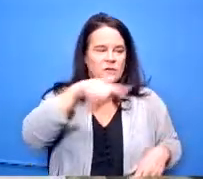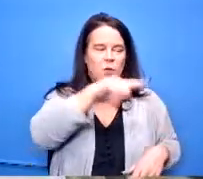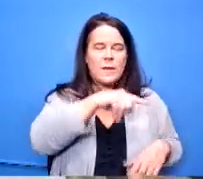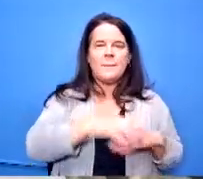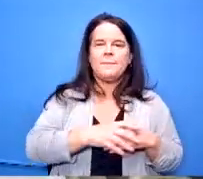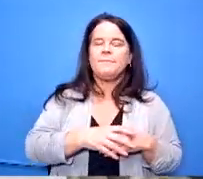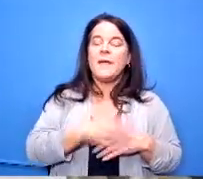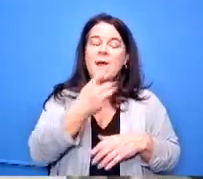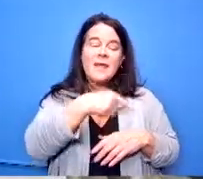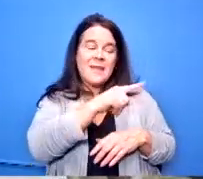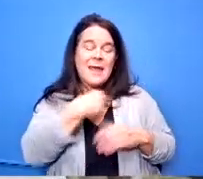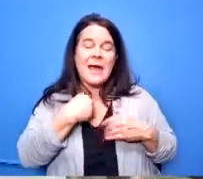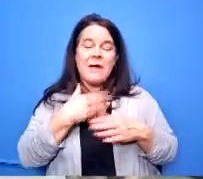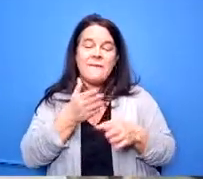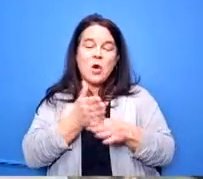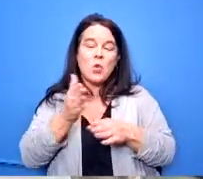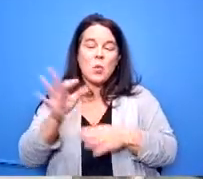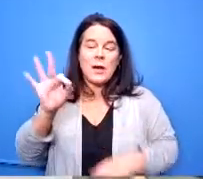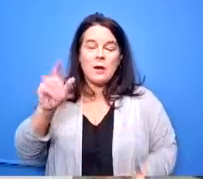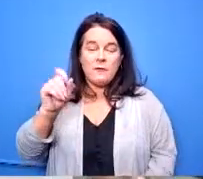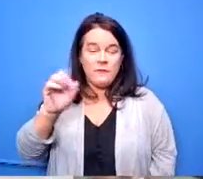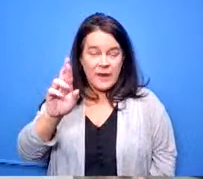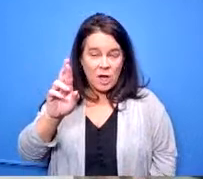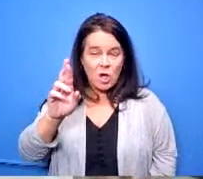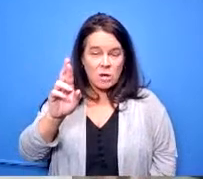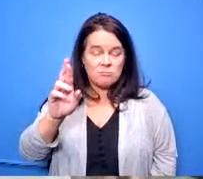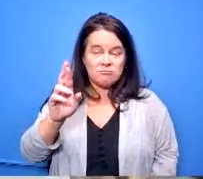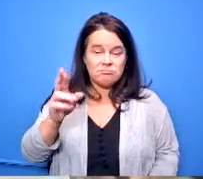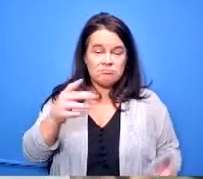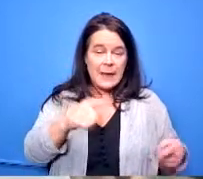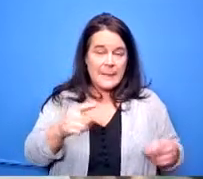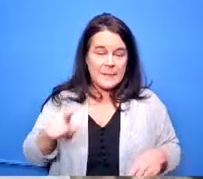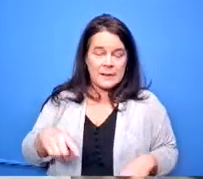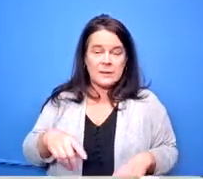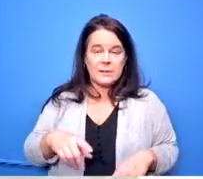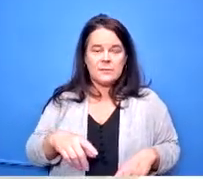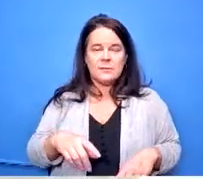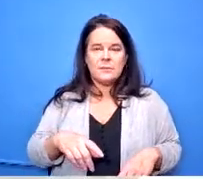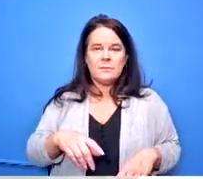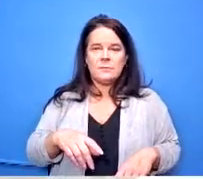they have career fairs um at the buildings that are actual careers uh but then we also have the